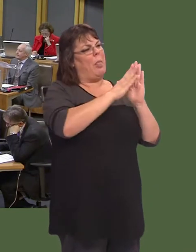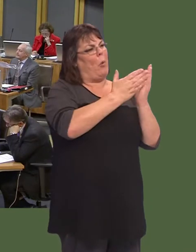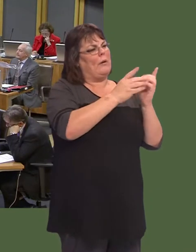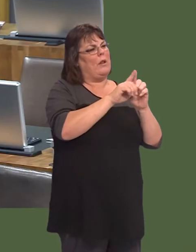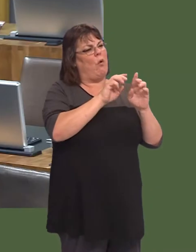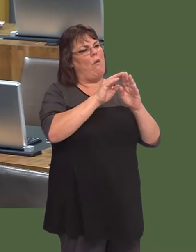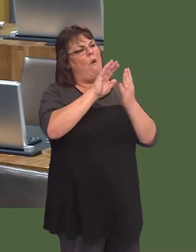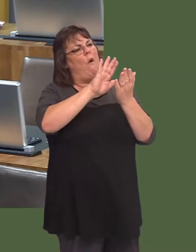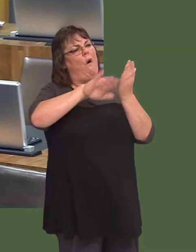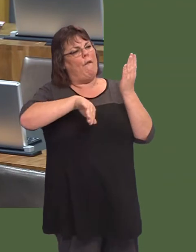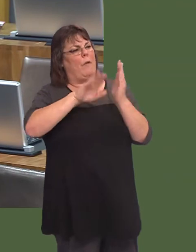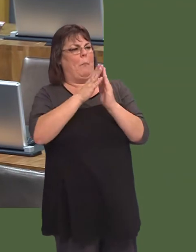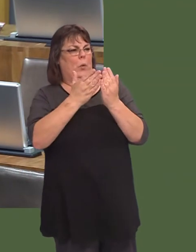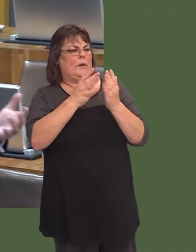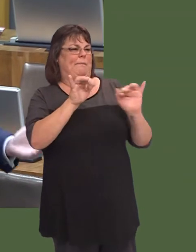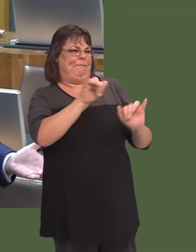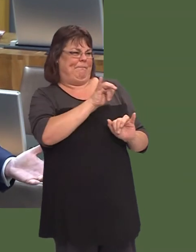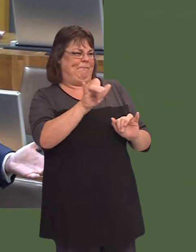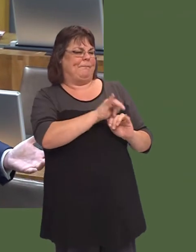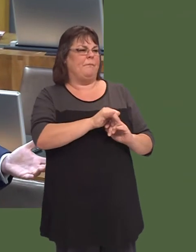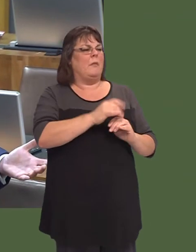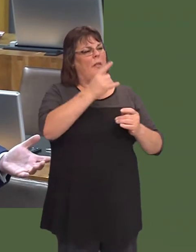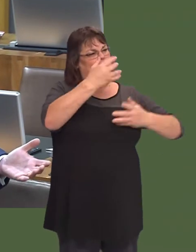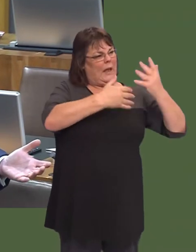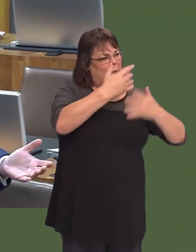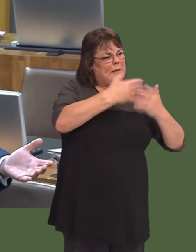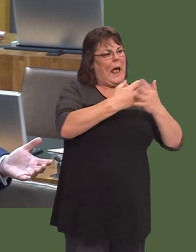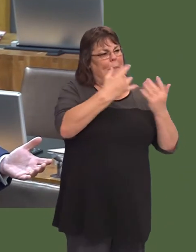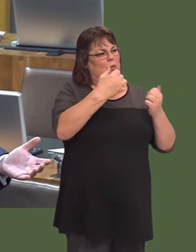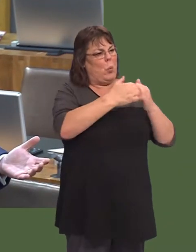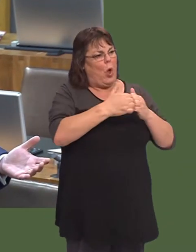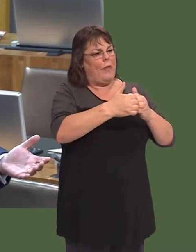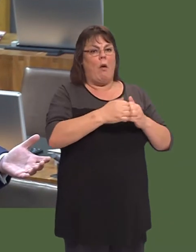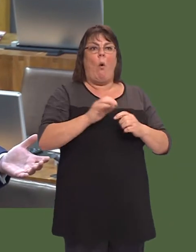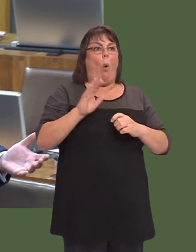What he describes is speculative. Every business venture is speculative to some extent.